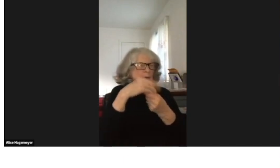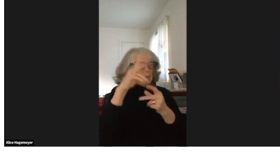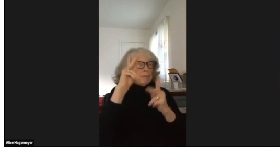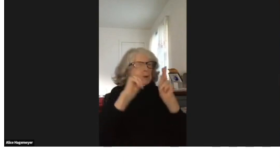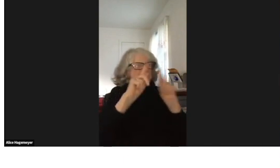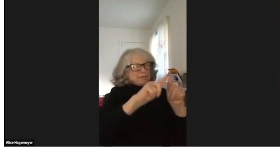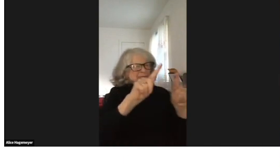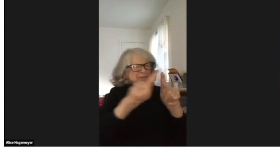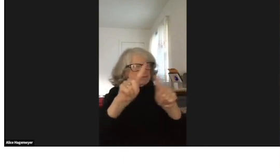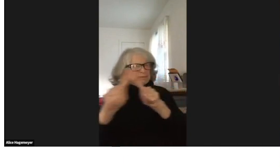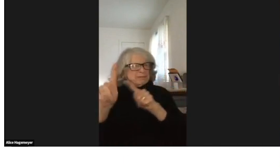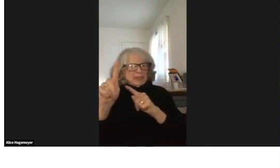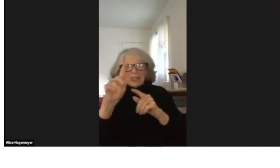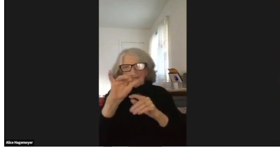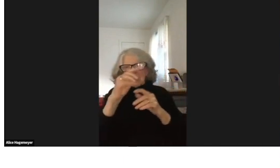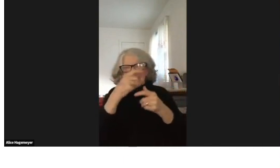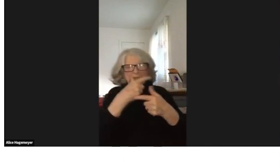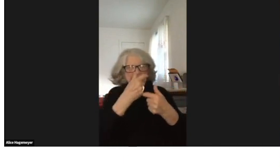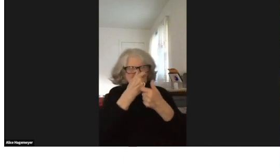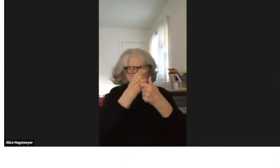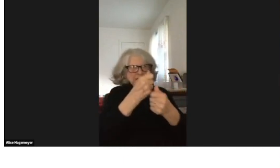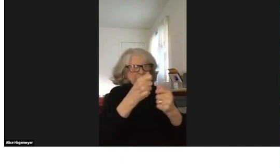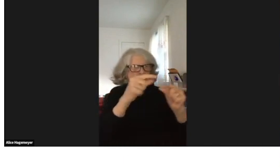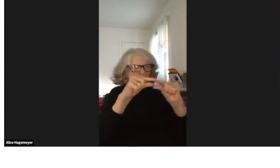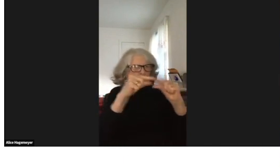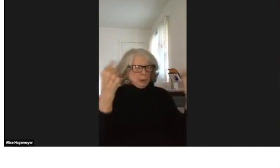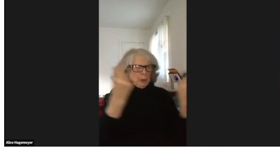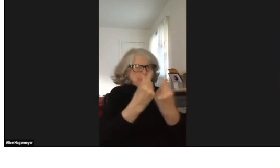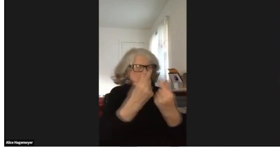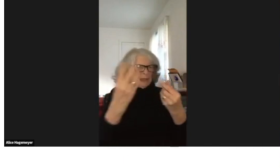I was thinking about different ways to include all